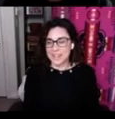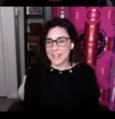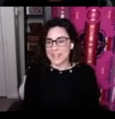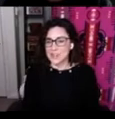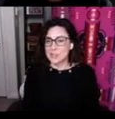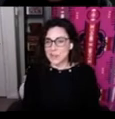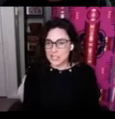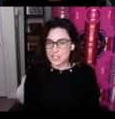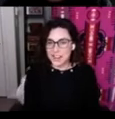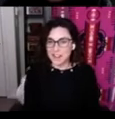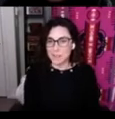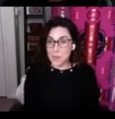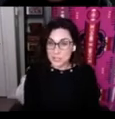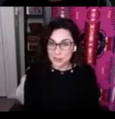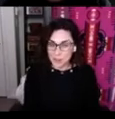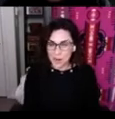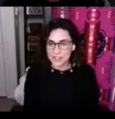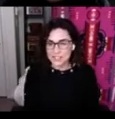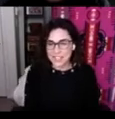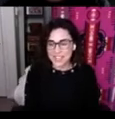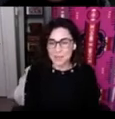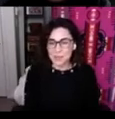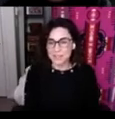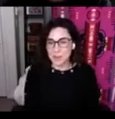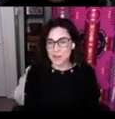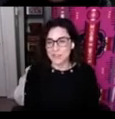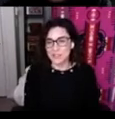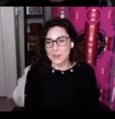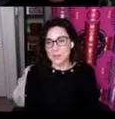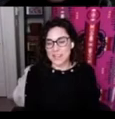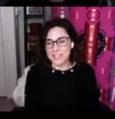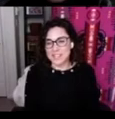Here's a picture of most of our partners I think most of our partners are represented